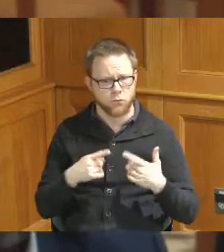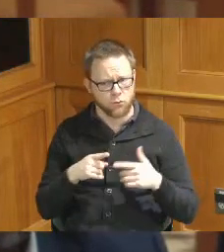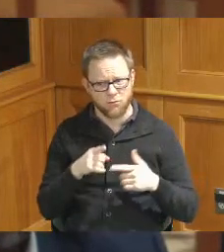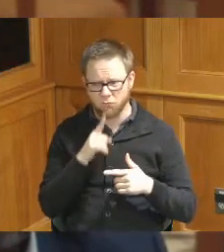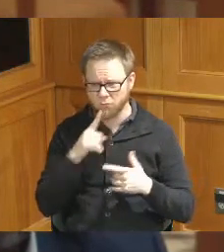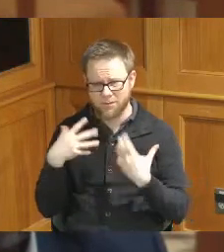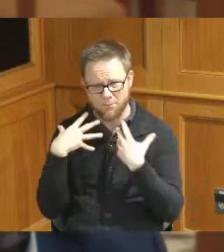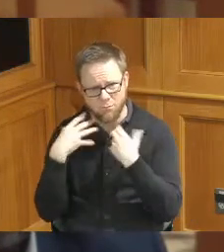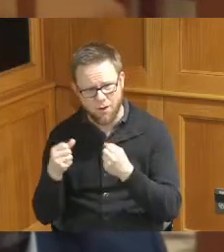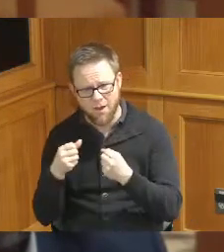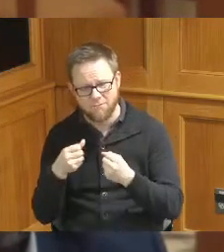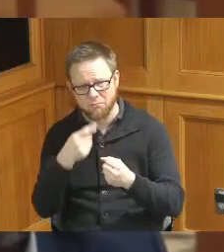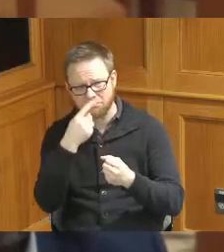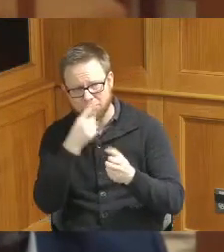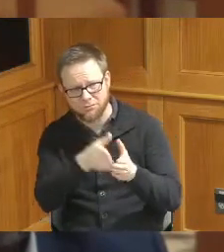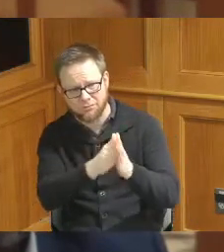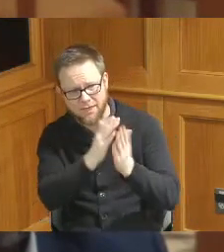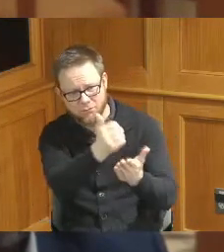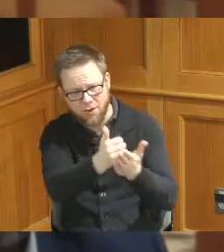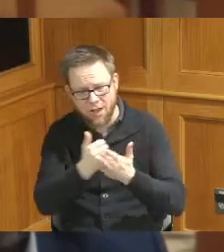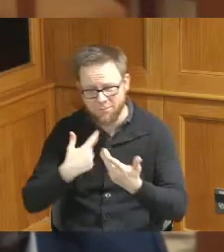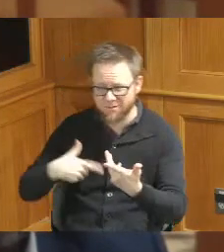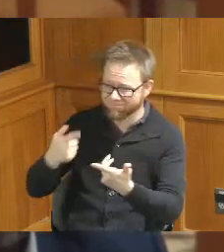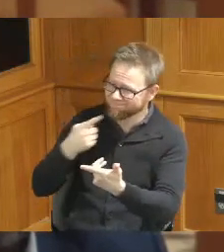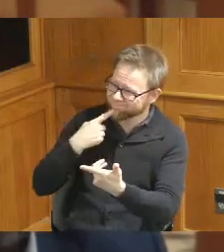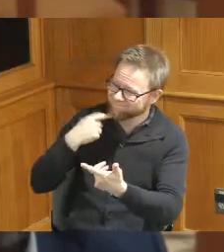to be told you're gonna have to wait a little while discourages people from following through